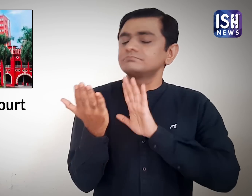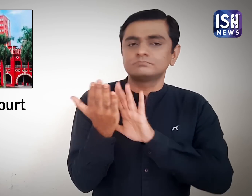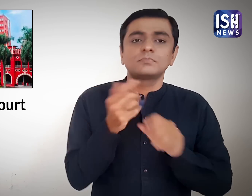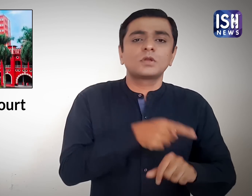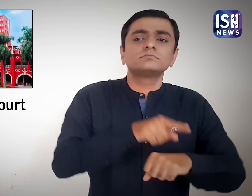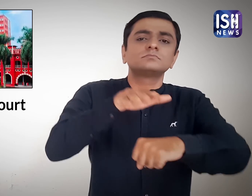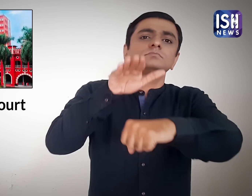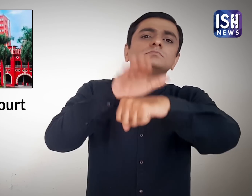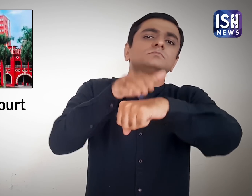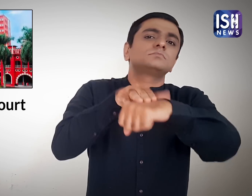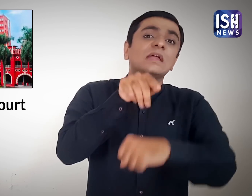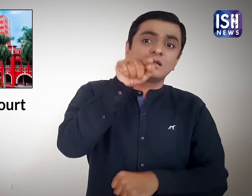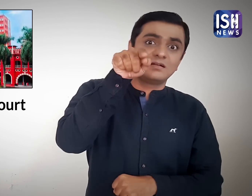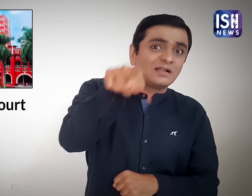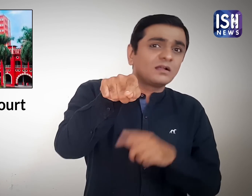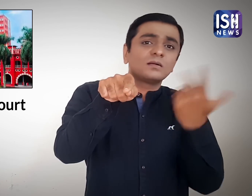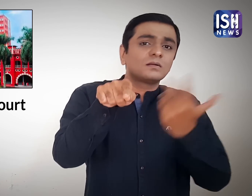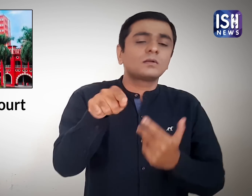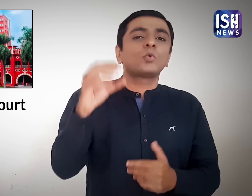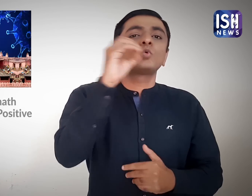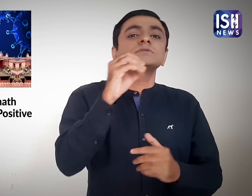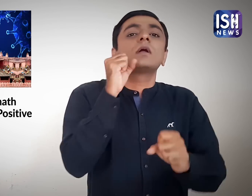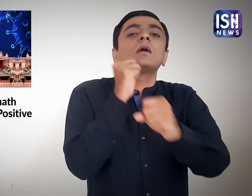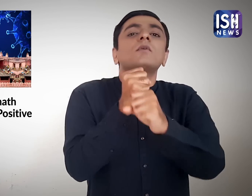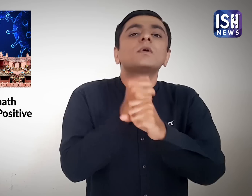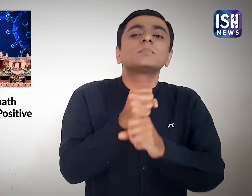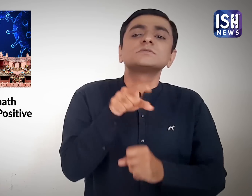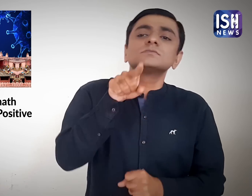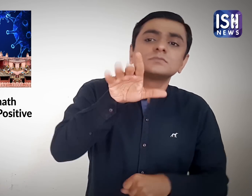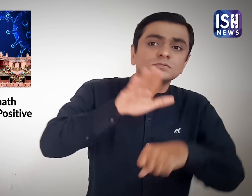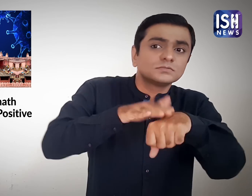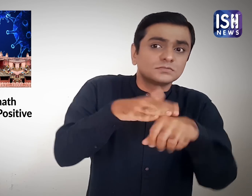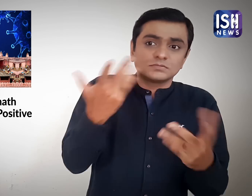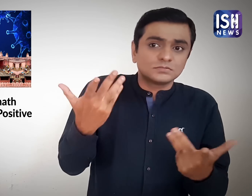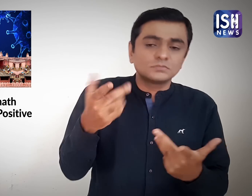Linked to the PIL, the court issued a notice to the Odisha government.